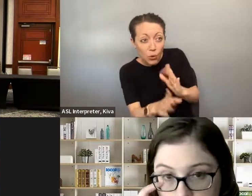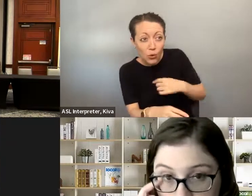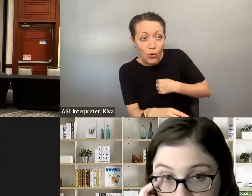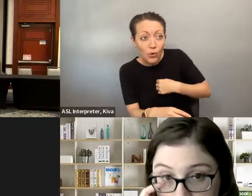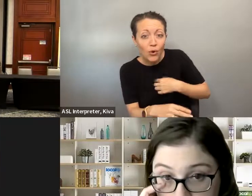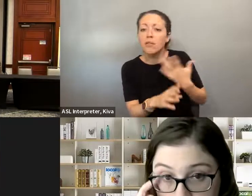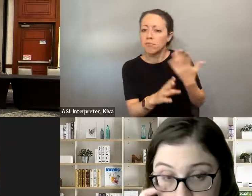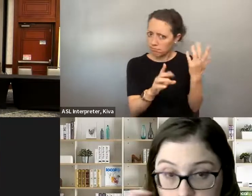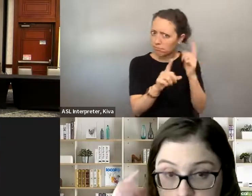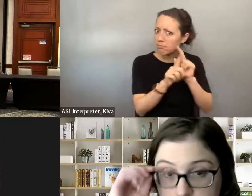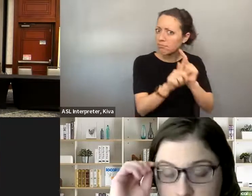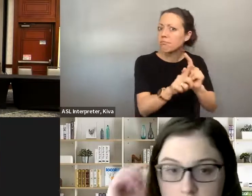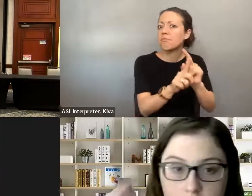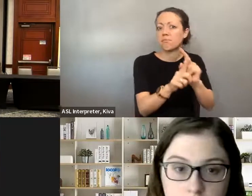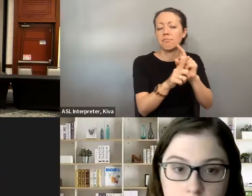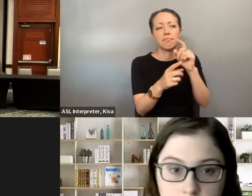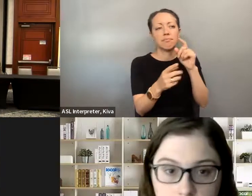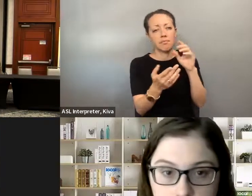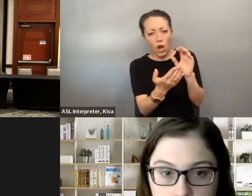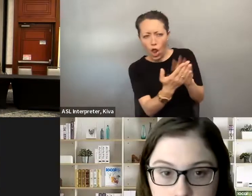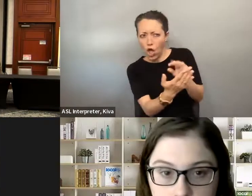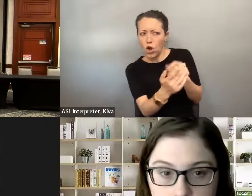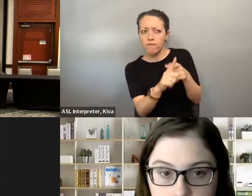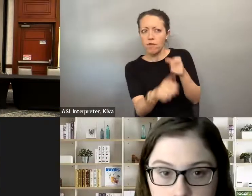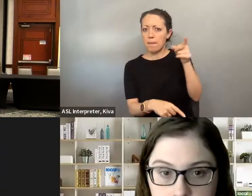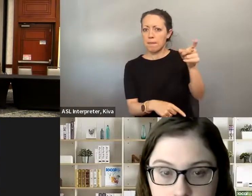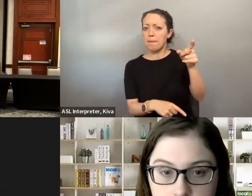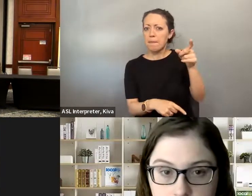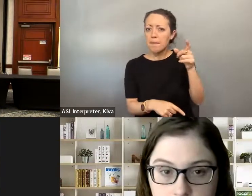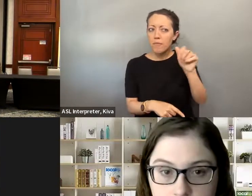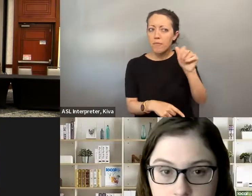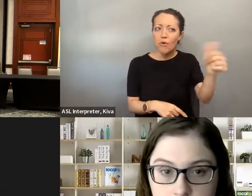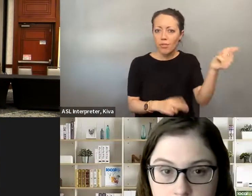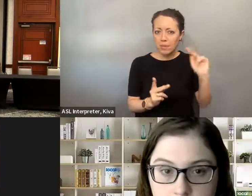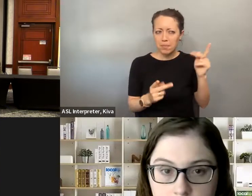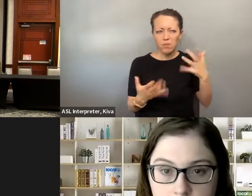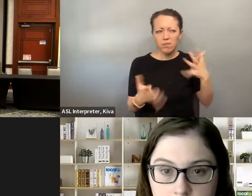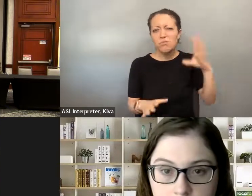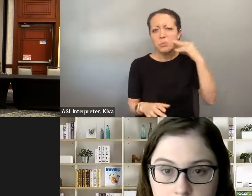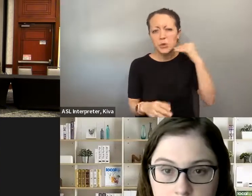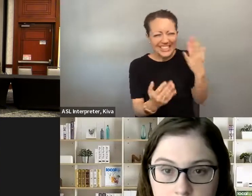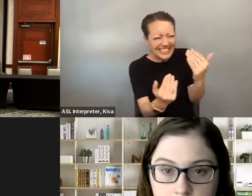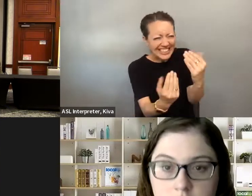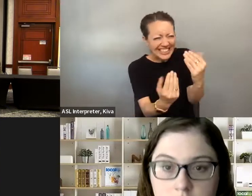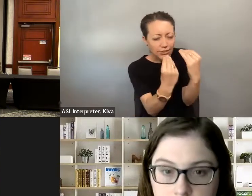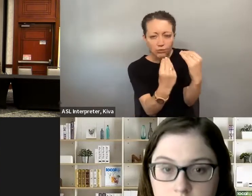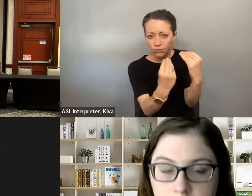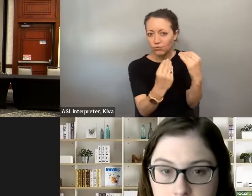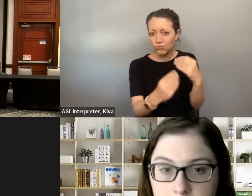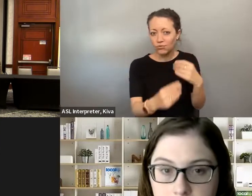for, start volunteering with those organizations, start if if there is a position that you're looking to do, or you're looking to run for, start volunteering with those organ questions start possible, shadowing being a mentee of a person who has run for office so that? possibly shadowing being a mentee of a person who has run